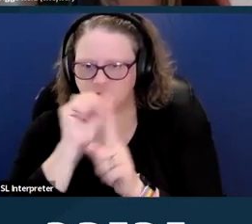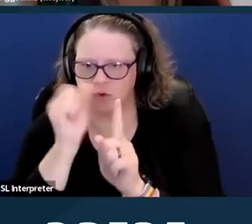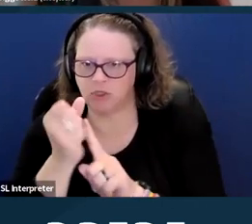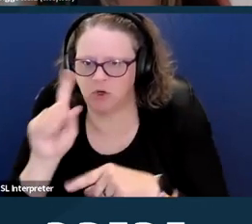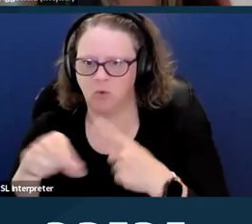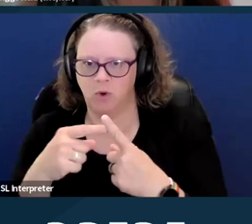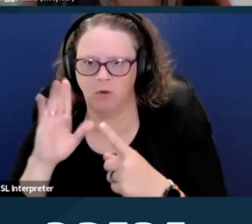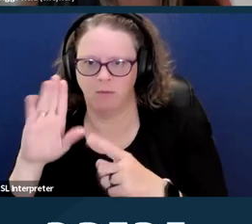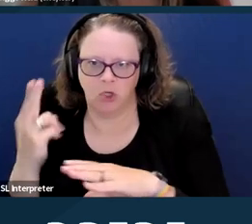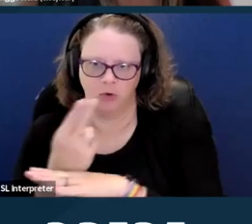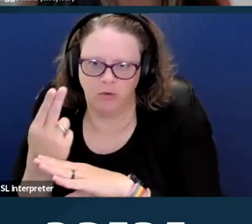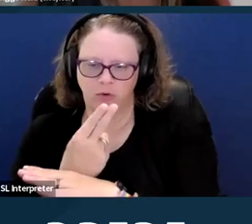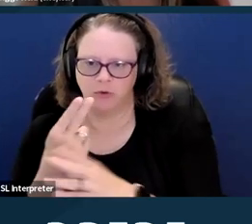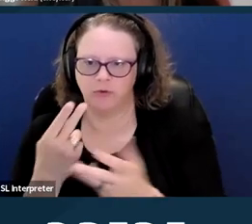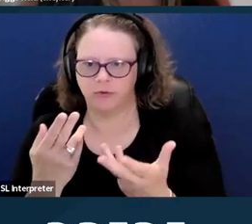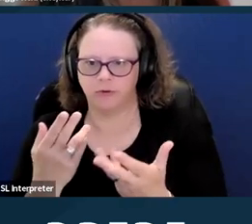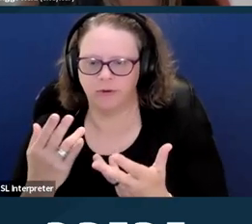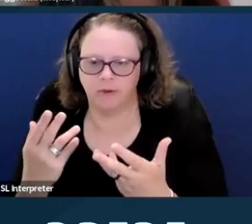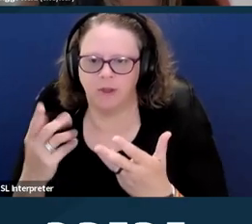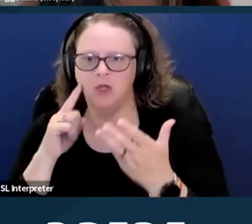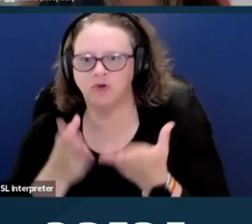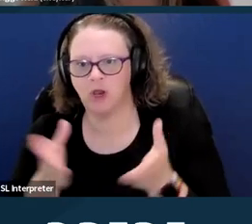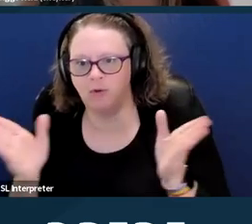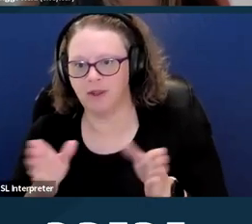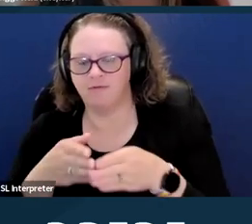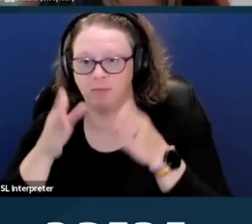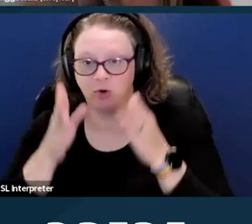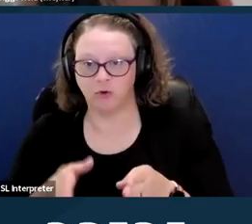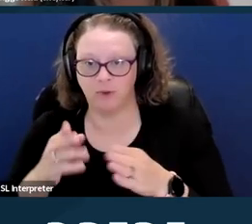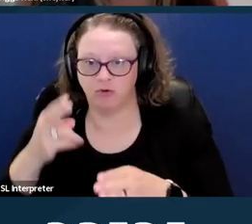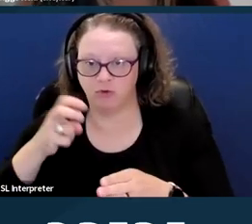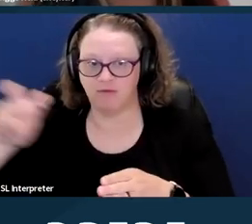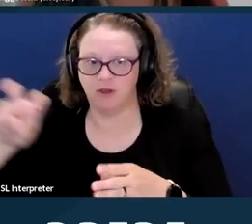And that's generally if someone's gonna be traveling to a state where abortion is legal